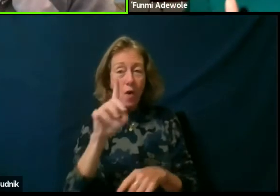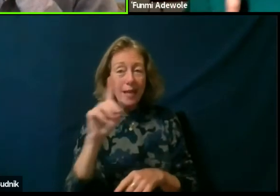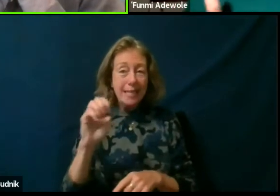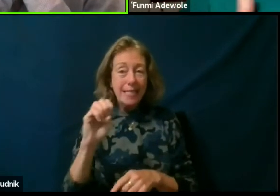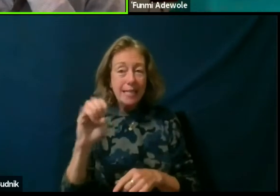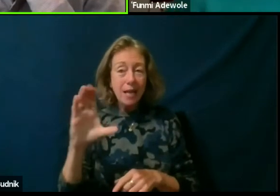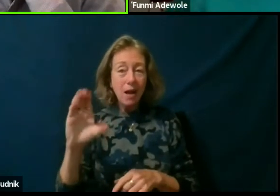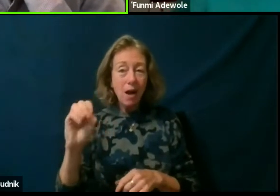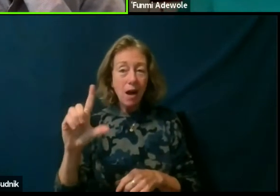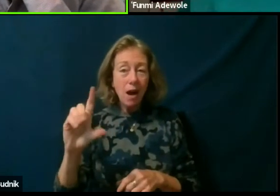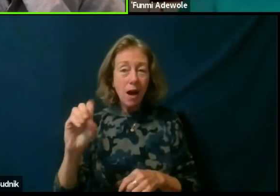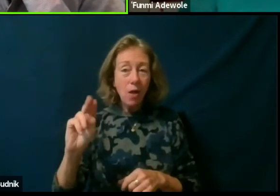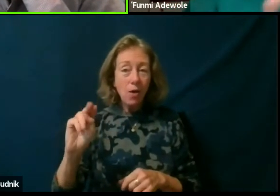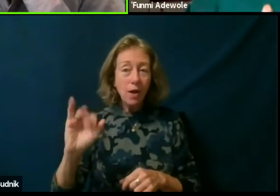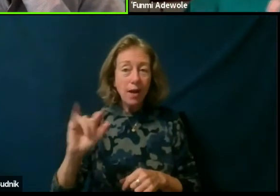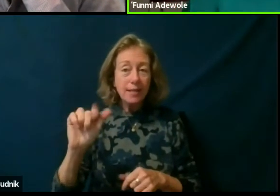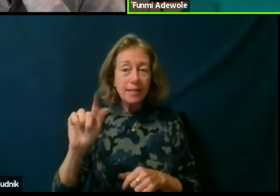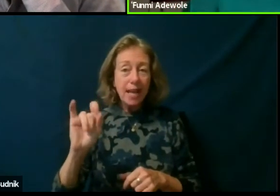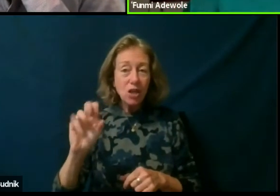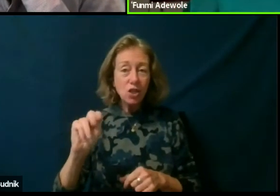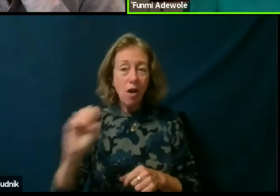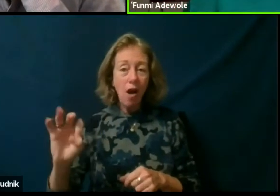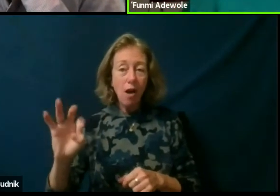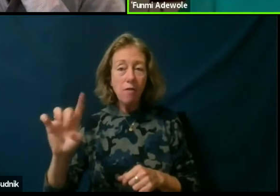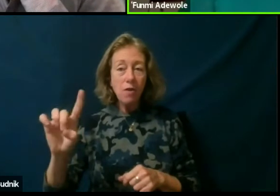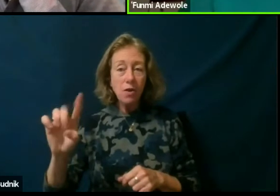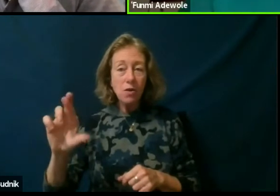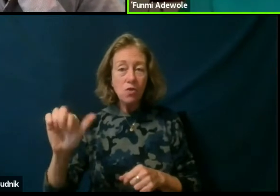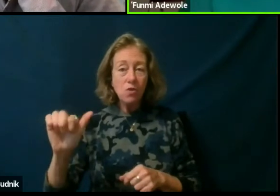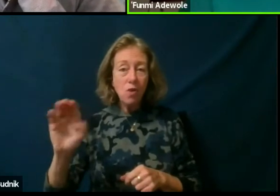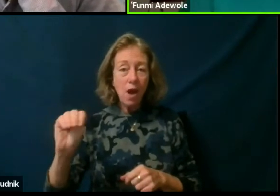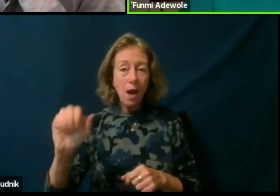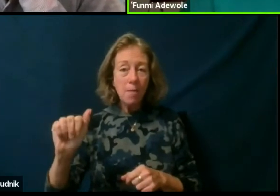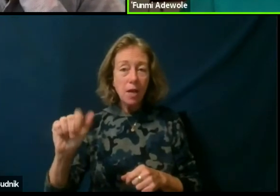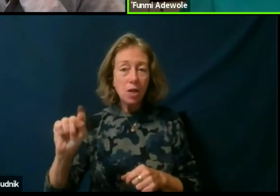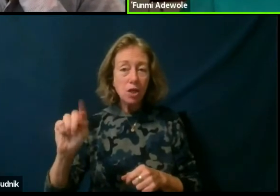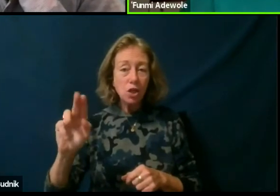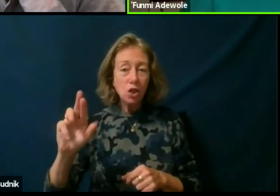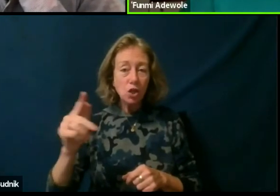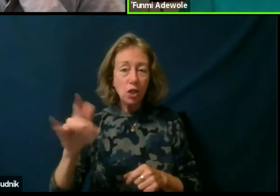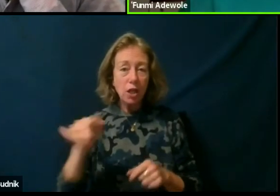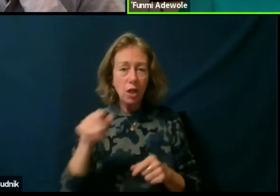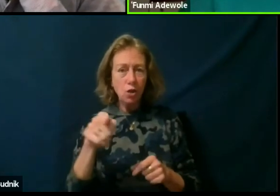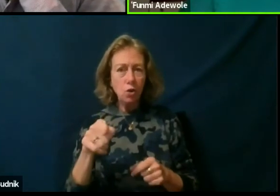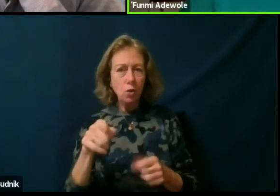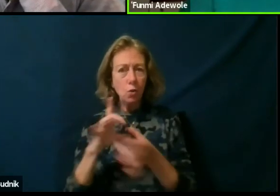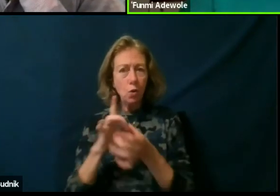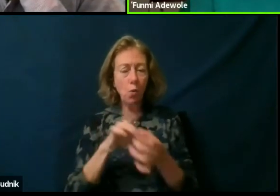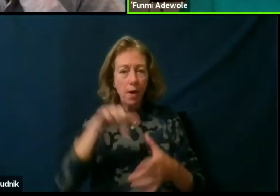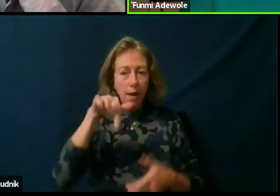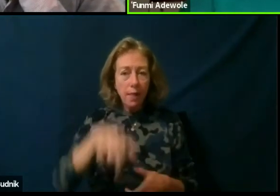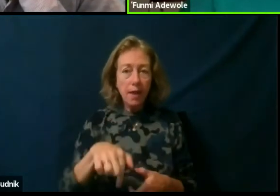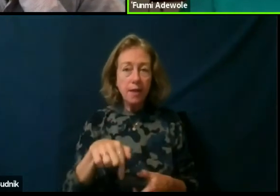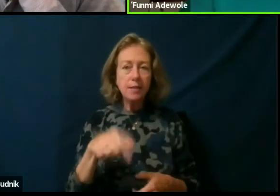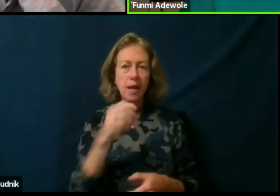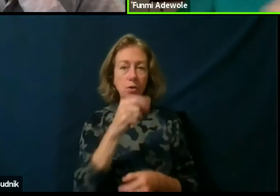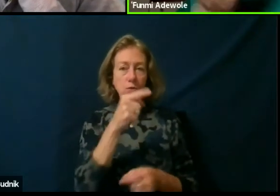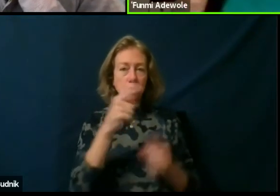You are the creator of this web series and the person who has decided or invited us